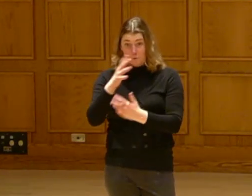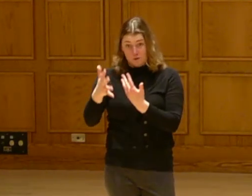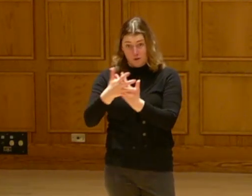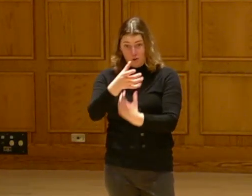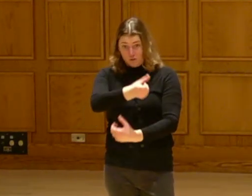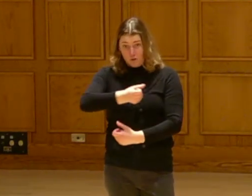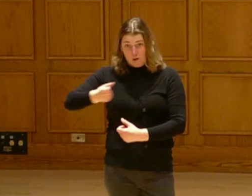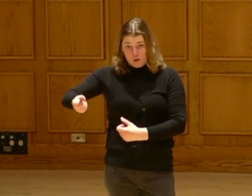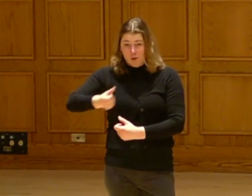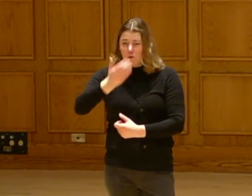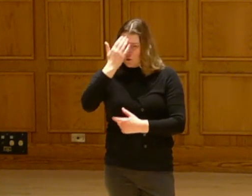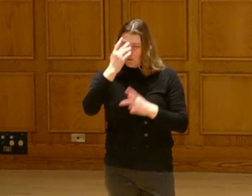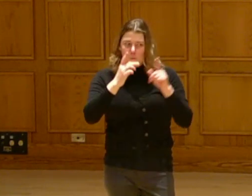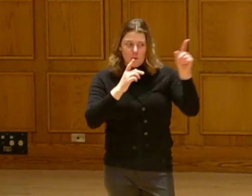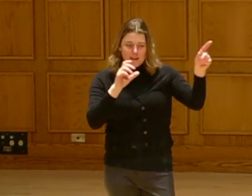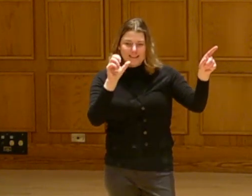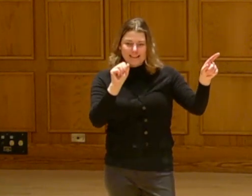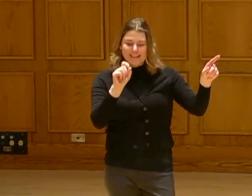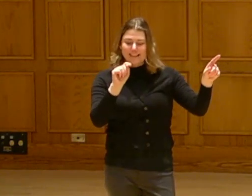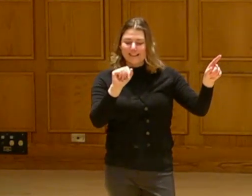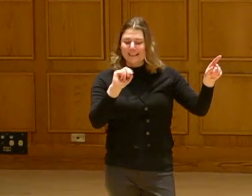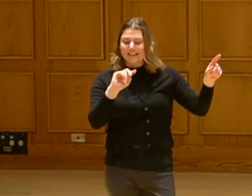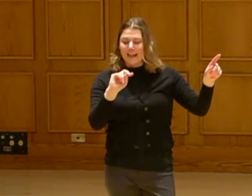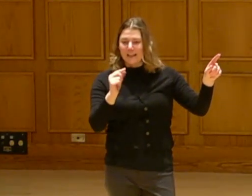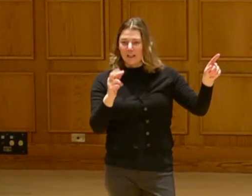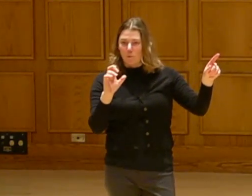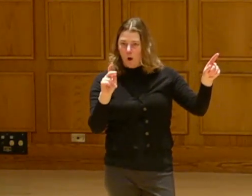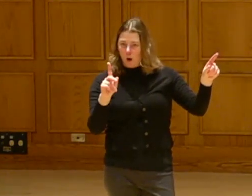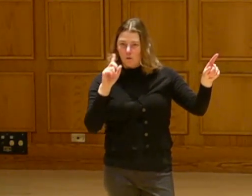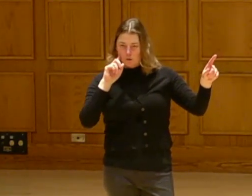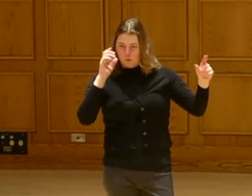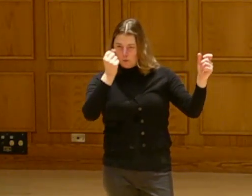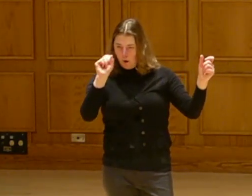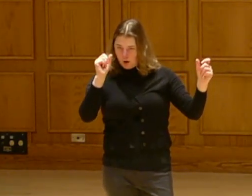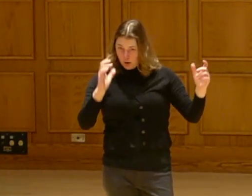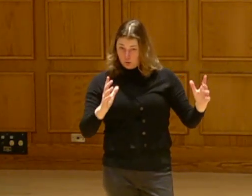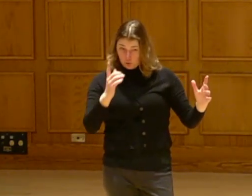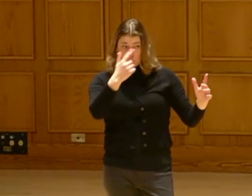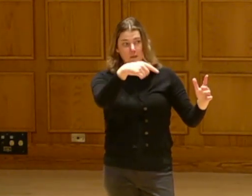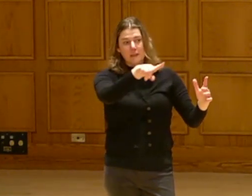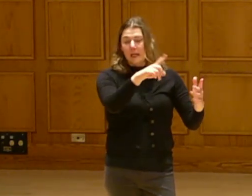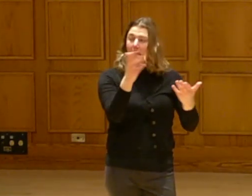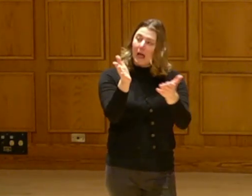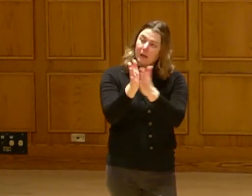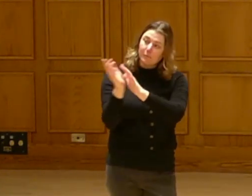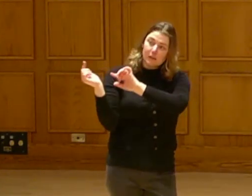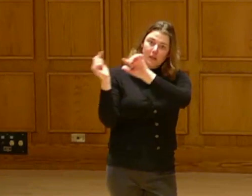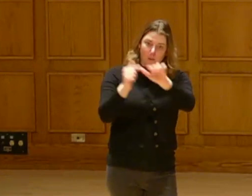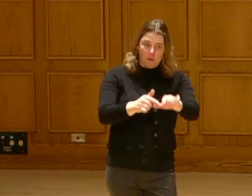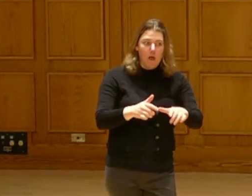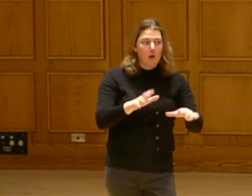The guys at Standing Rock that were against all of the protesting and everything heard about what was I was doing.